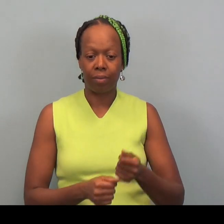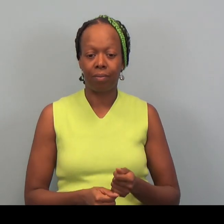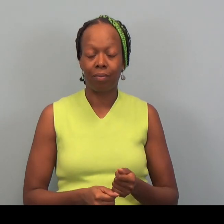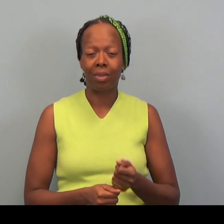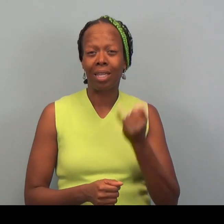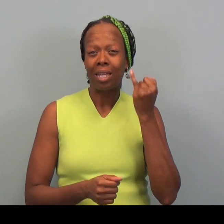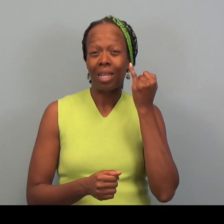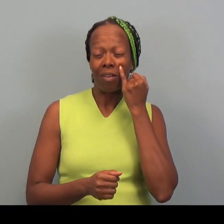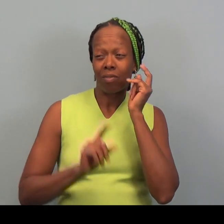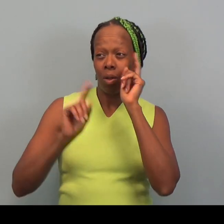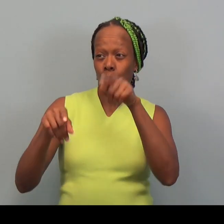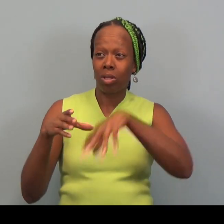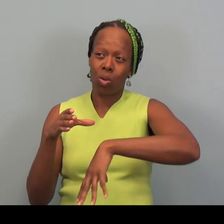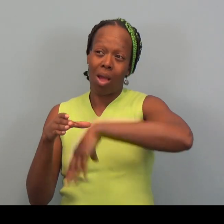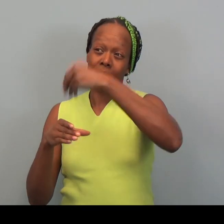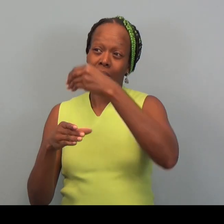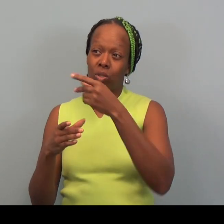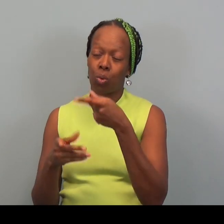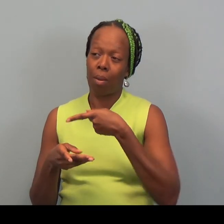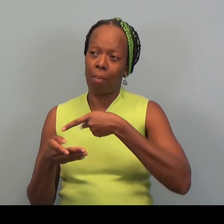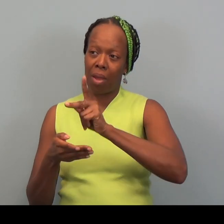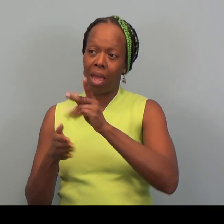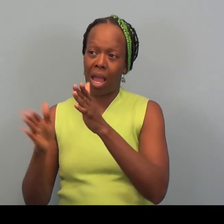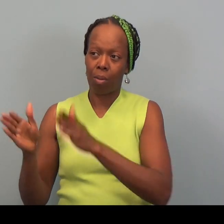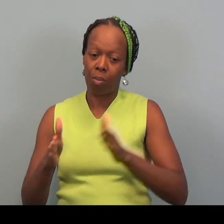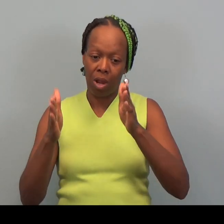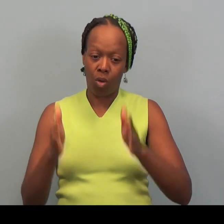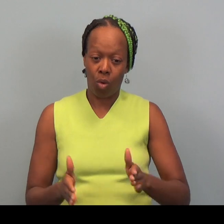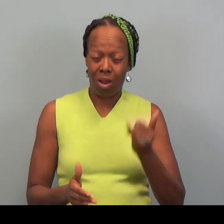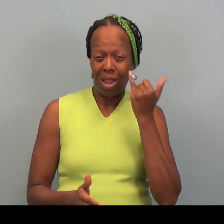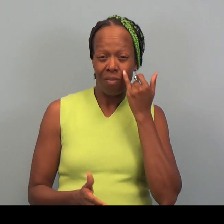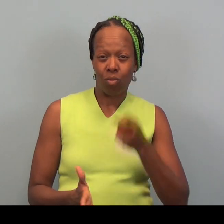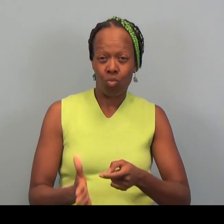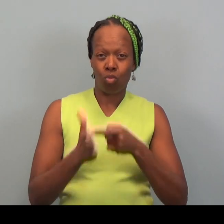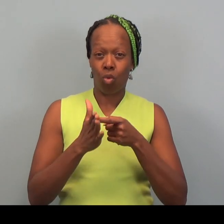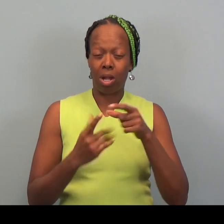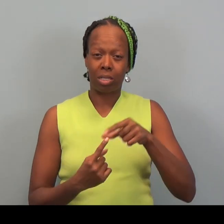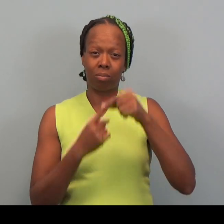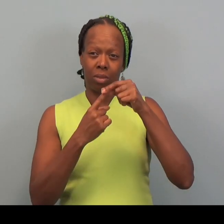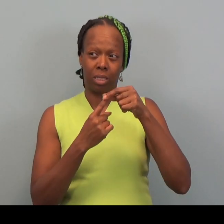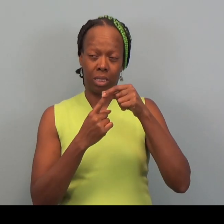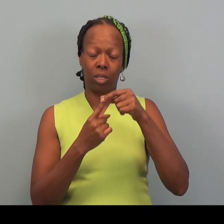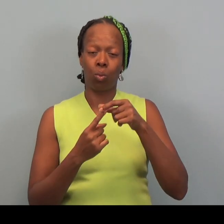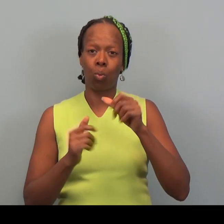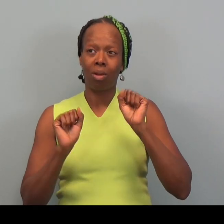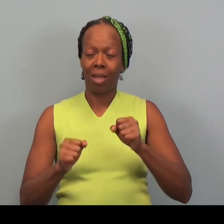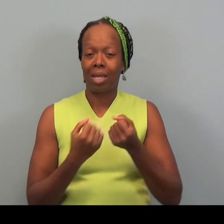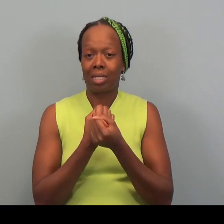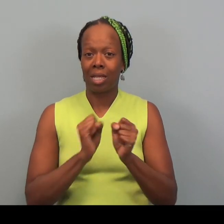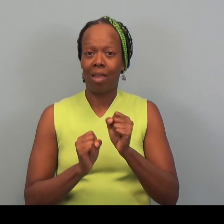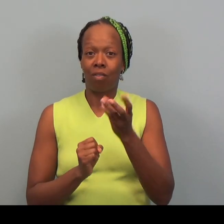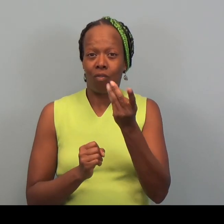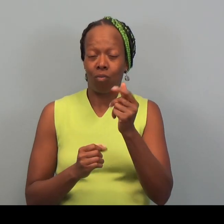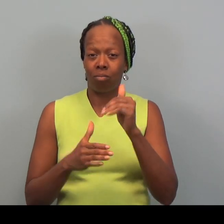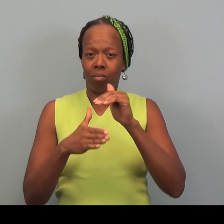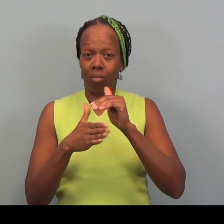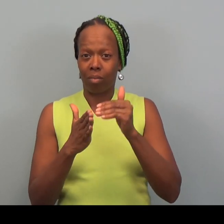over what they might pay if they went to a paid preparer. If they had to do a specialty return, you know, we could be saving you several thousand dollars